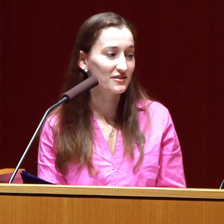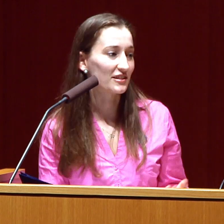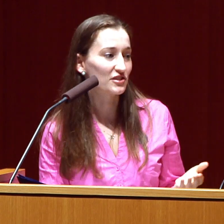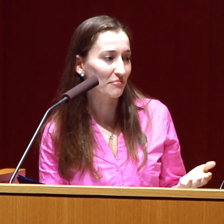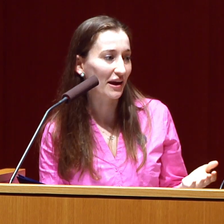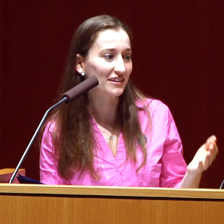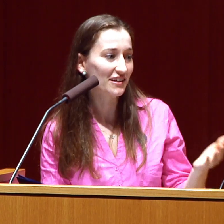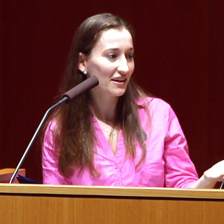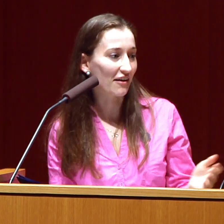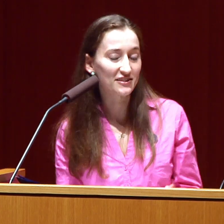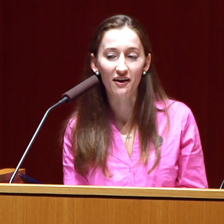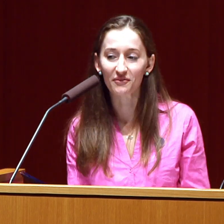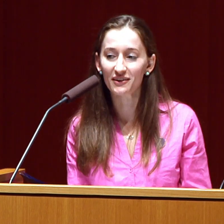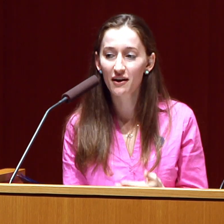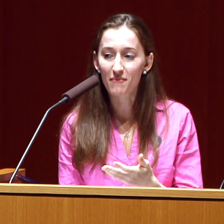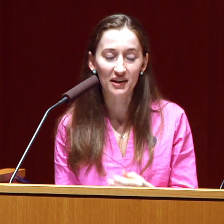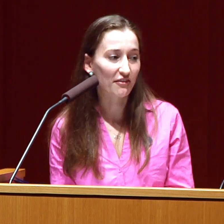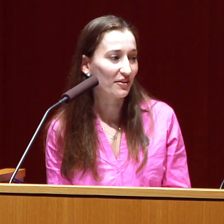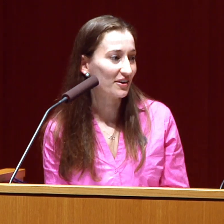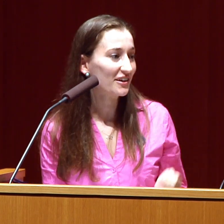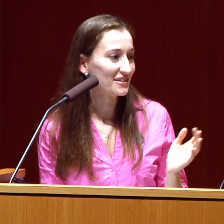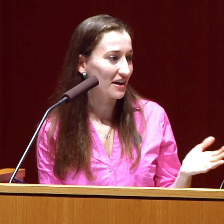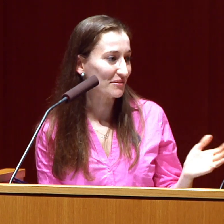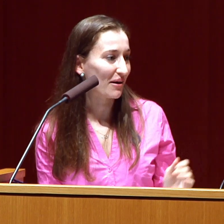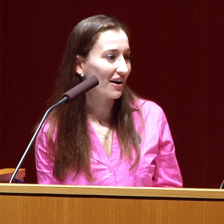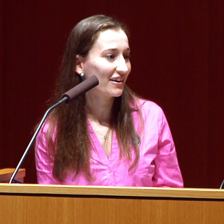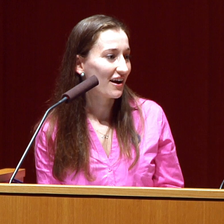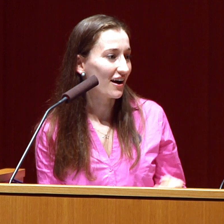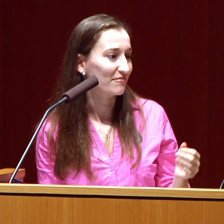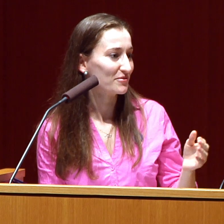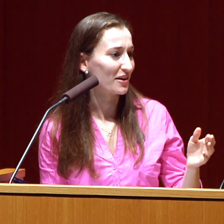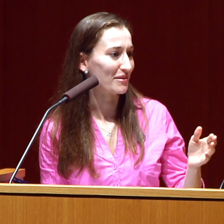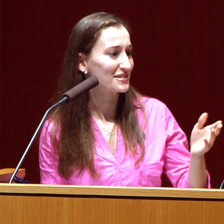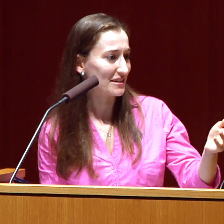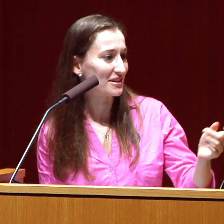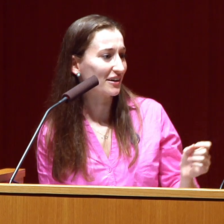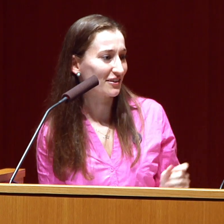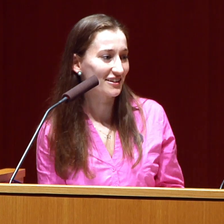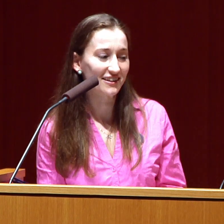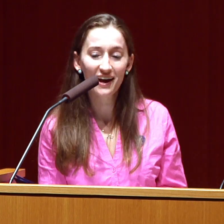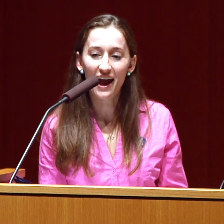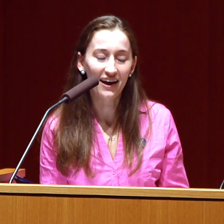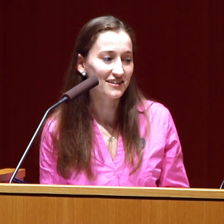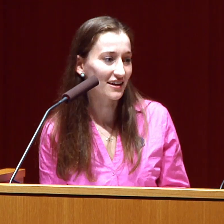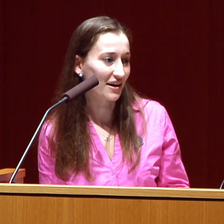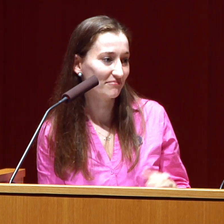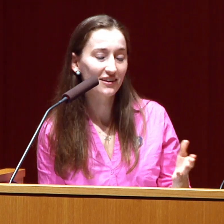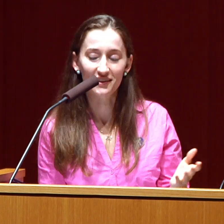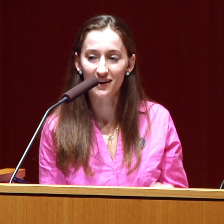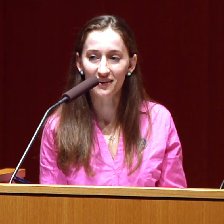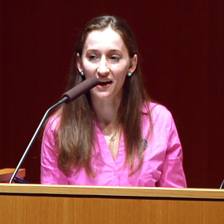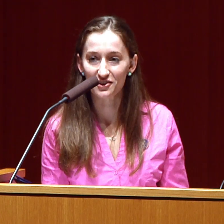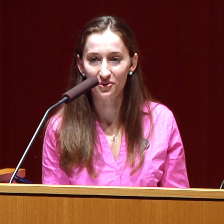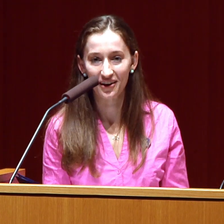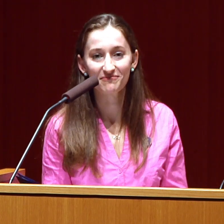So that’s Jay Pande, Kevin Solomon, Maddie Fowler, Symon Ma, who did I miss? Deepti Agnihotri, and Cathy Choi.